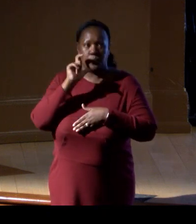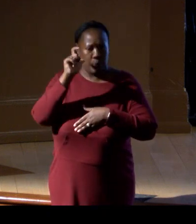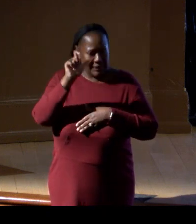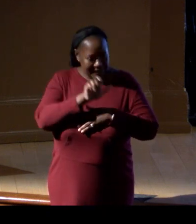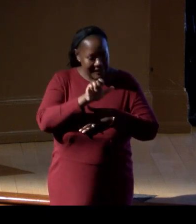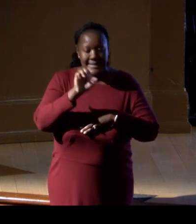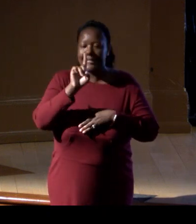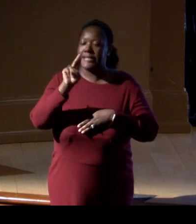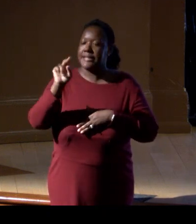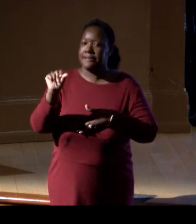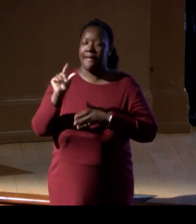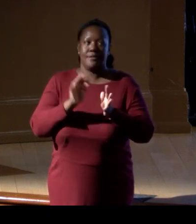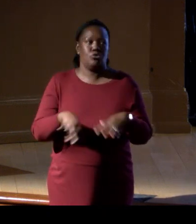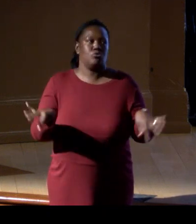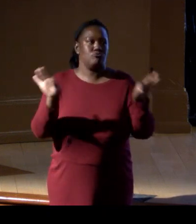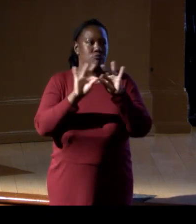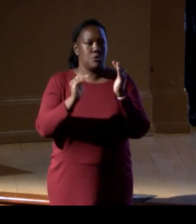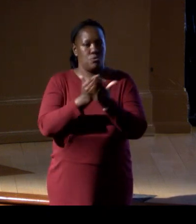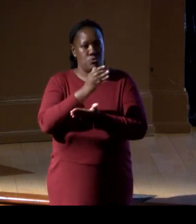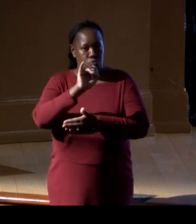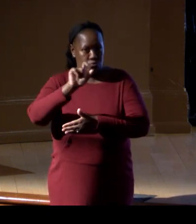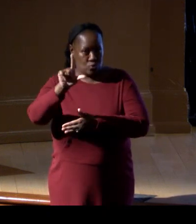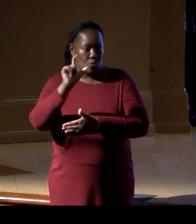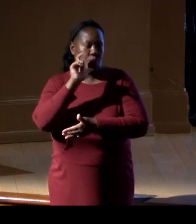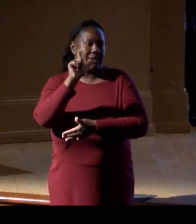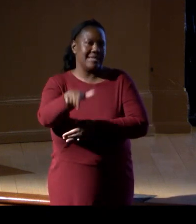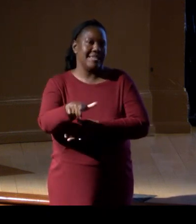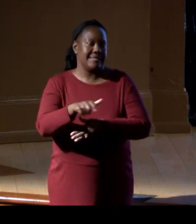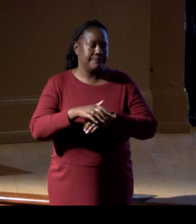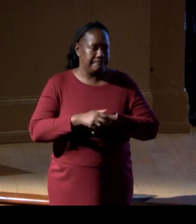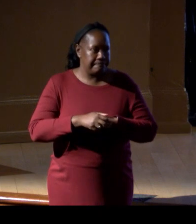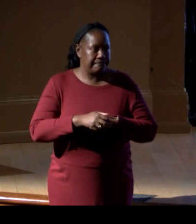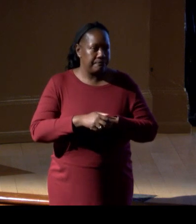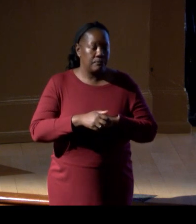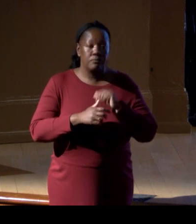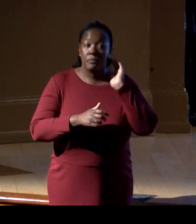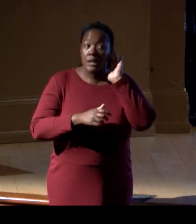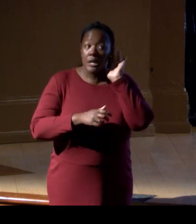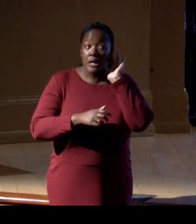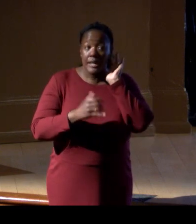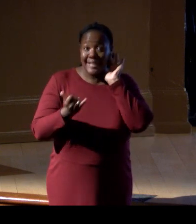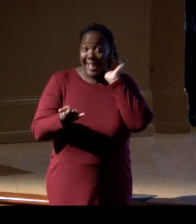to be able to put into that toolkit. It's a really exciting time right now for us,